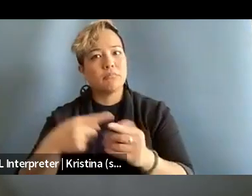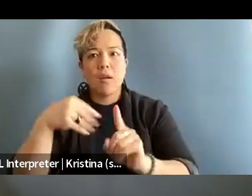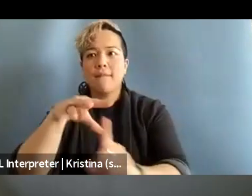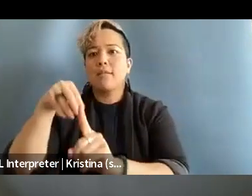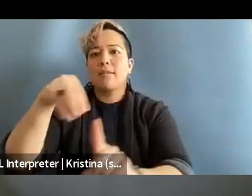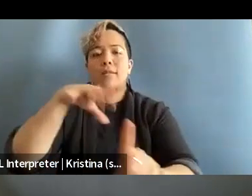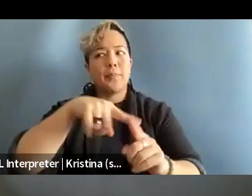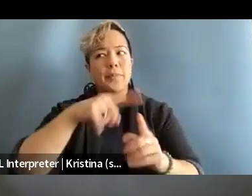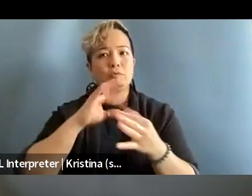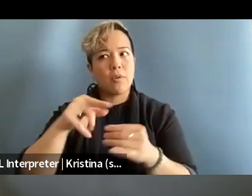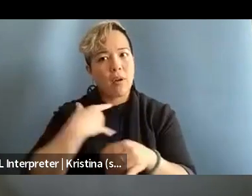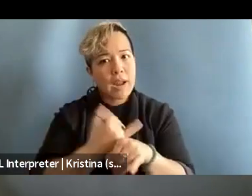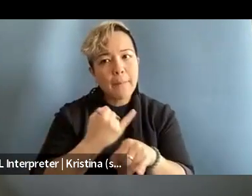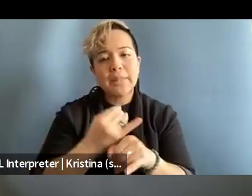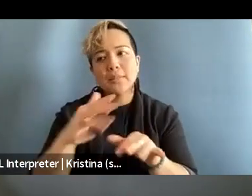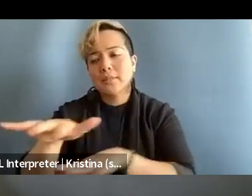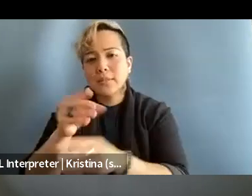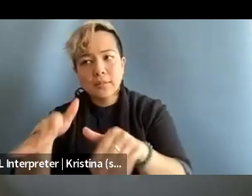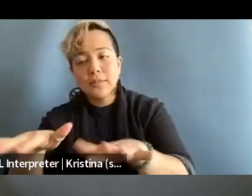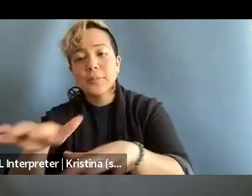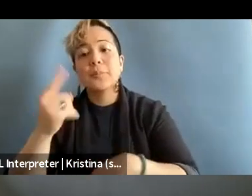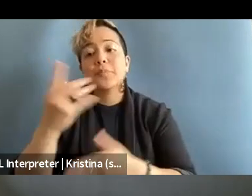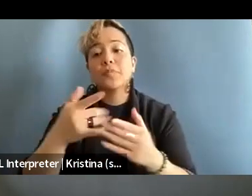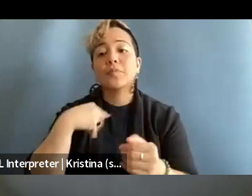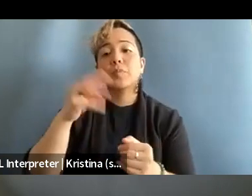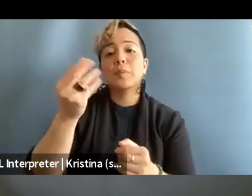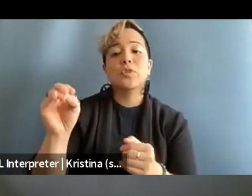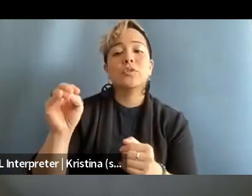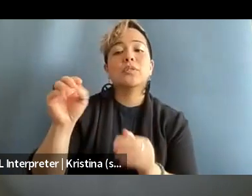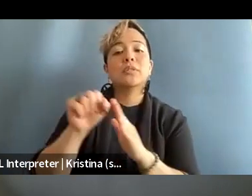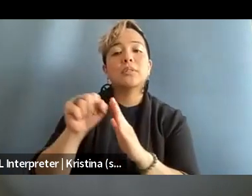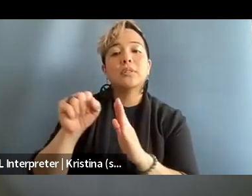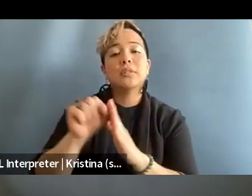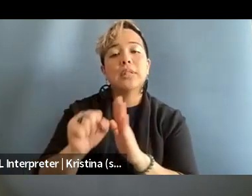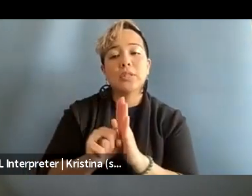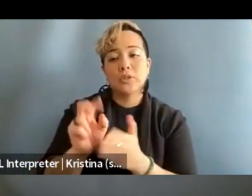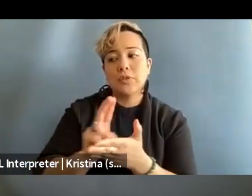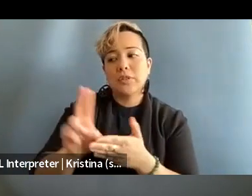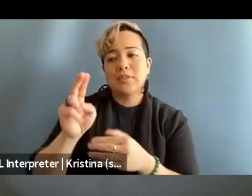The one example I always think of nowadays is the Missouri State University mass shooting that happened a month